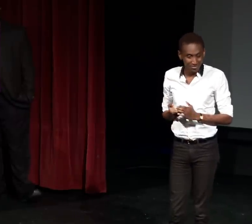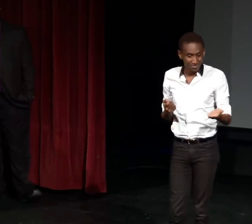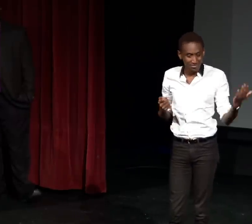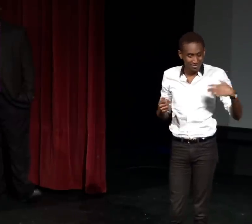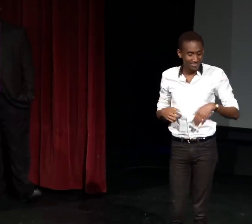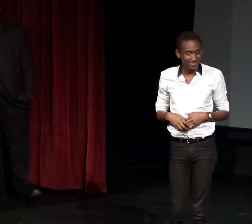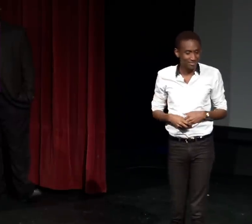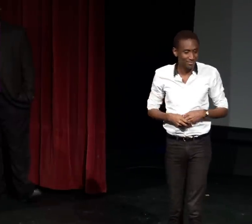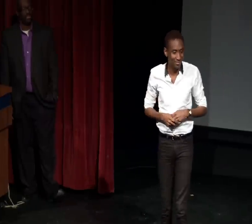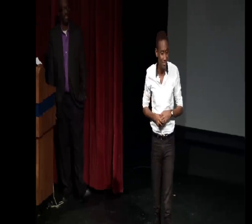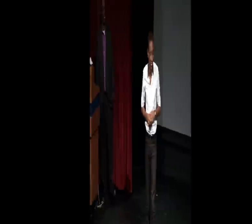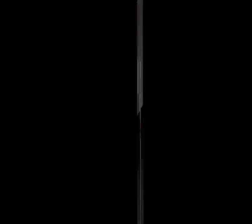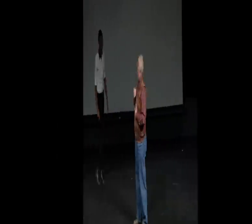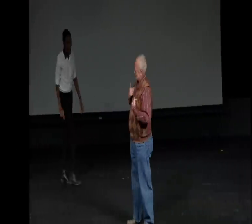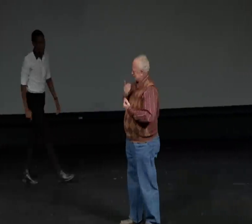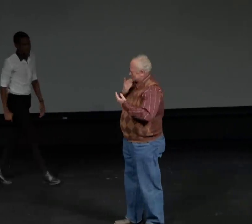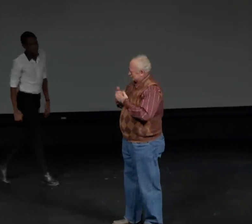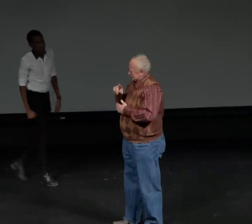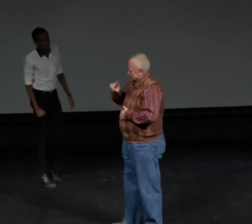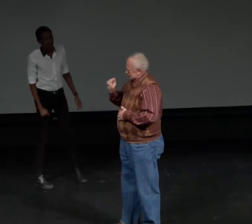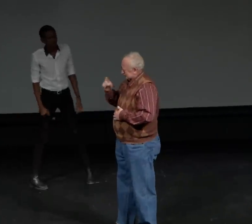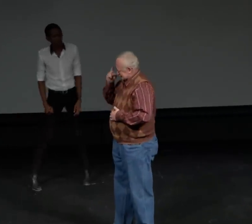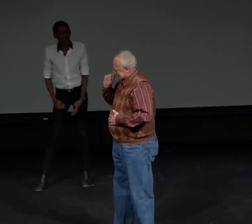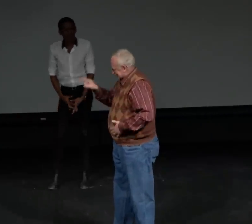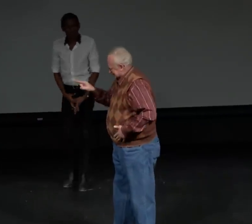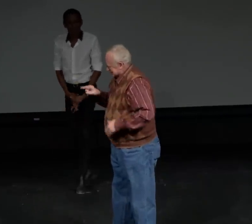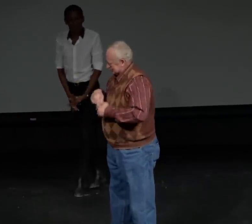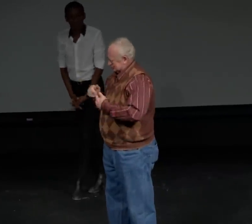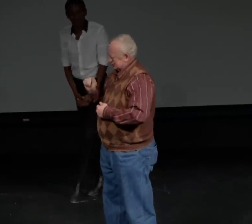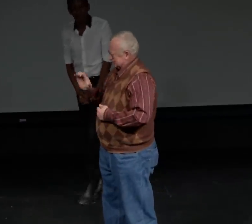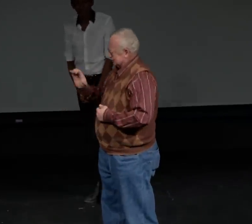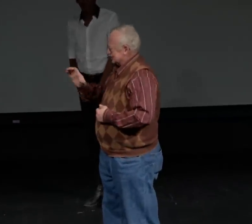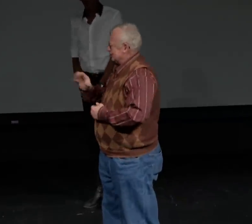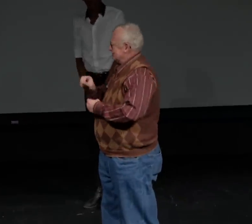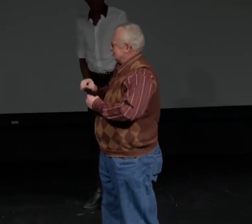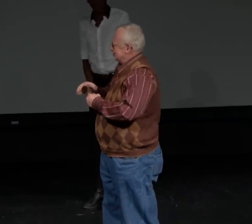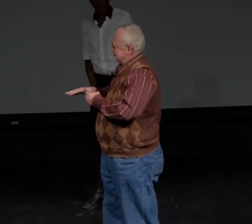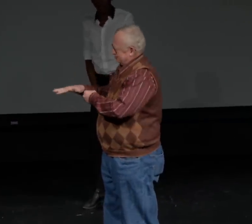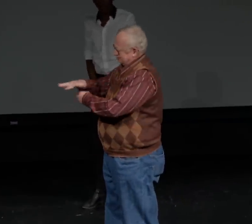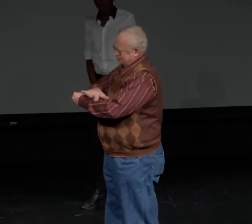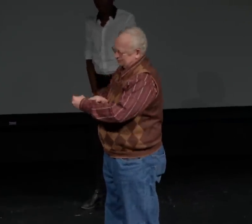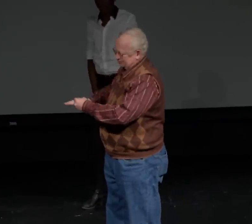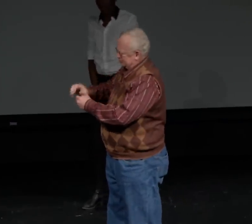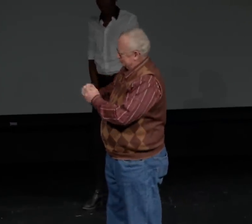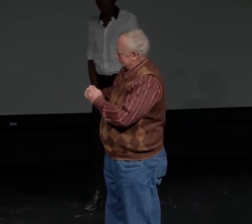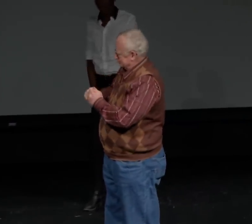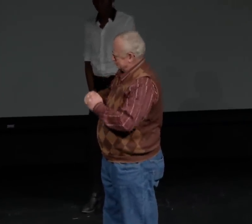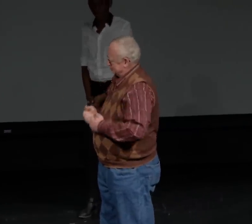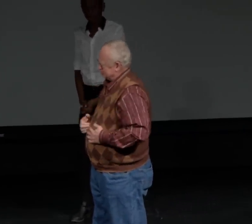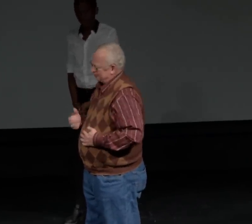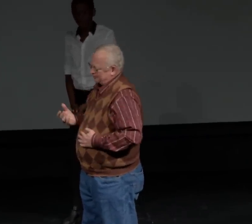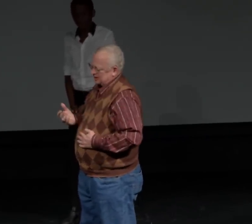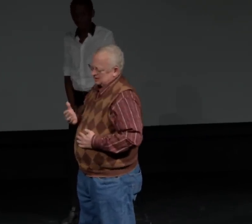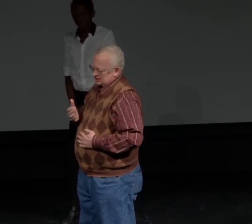So please feel free to come up. I went to the Texas School for the Deaf. And I think I have pretty good questions for you about the Austin Community College